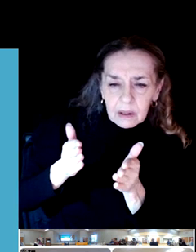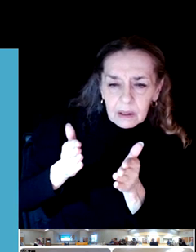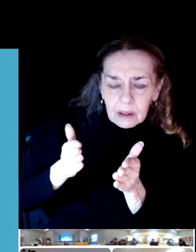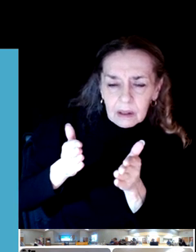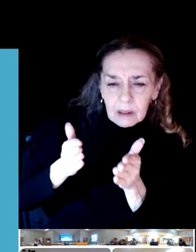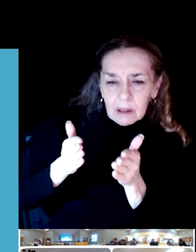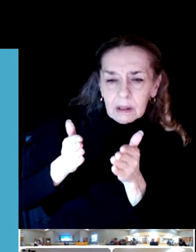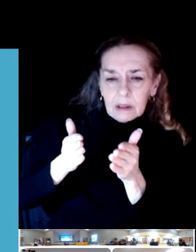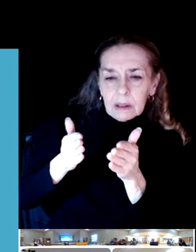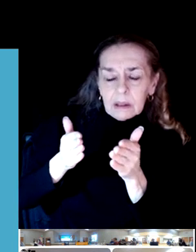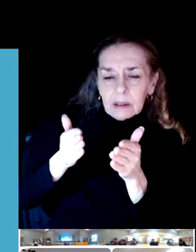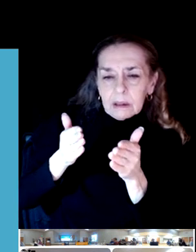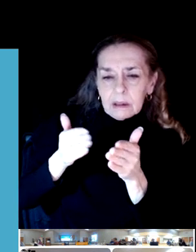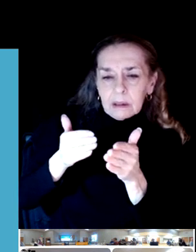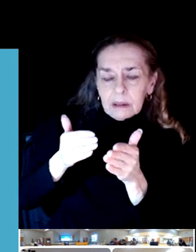Yes. Yep.